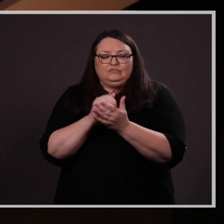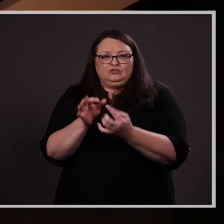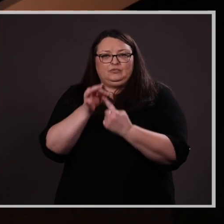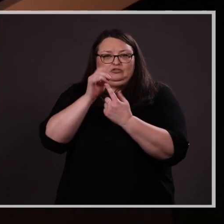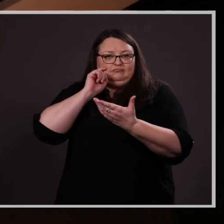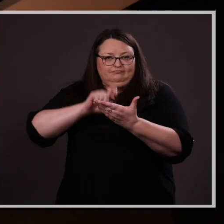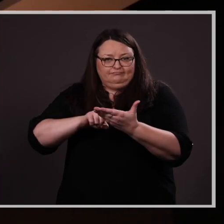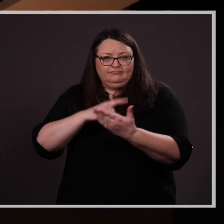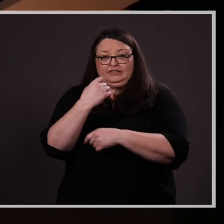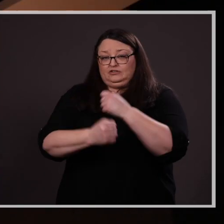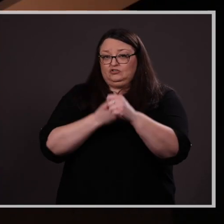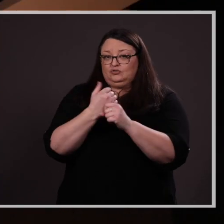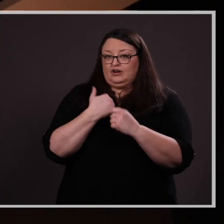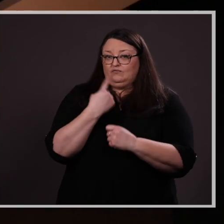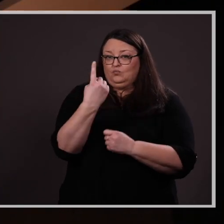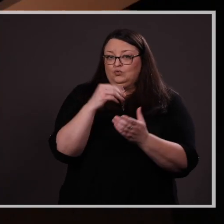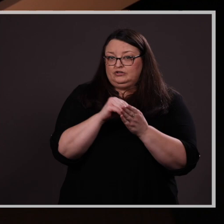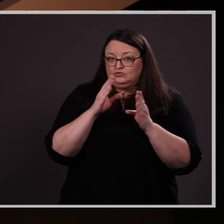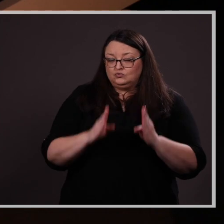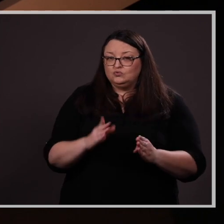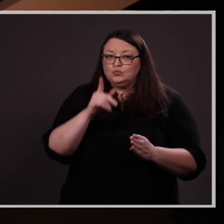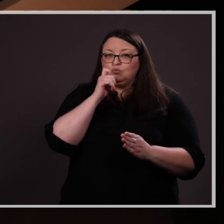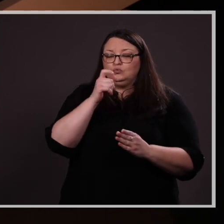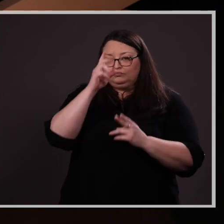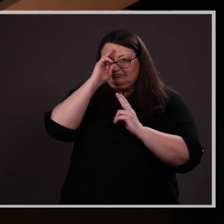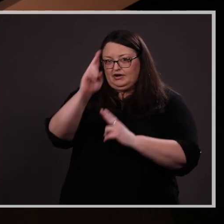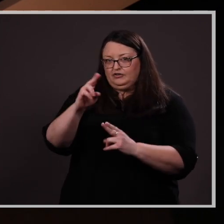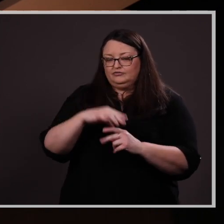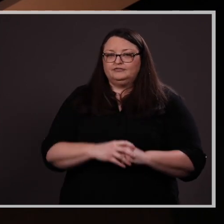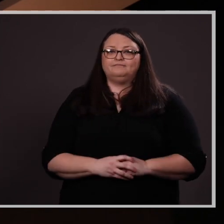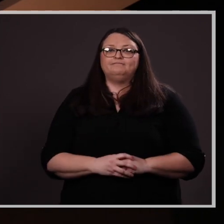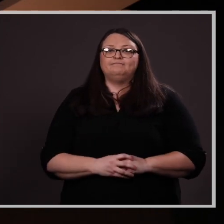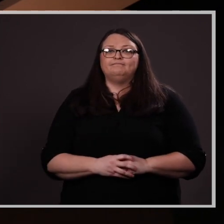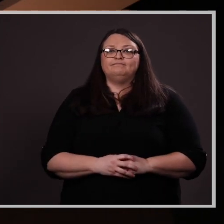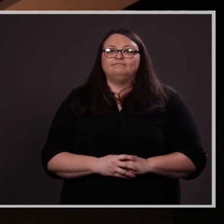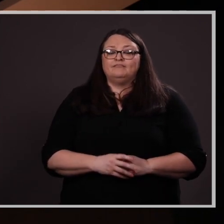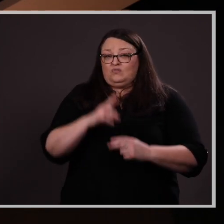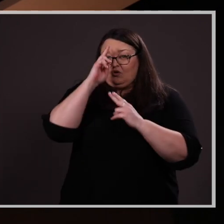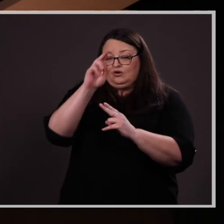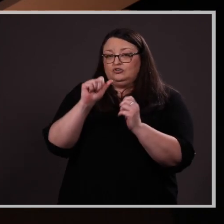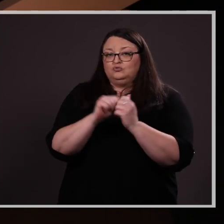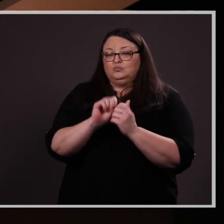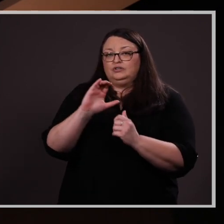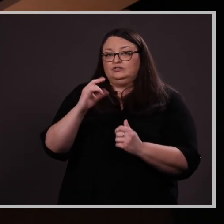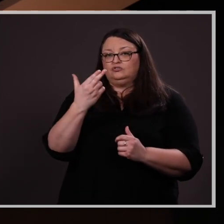This year we have one student who is being honored with the Chancellor’s Award for